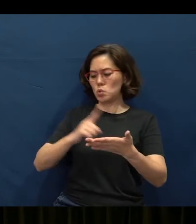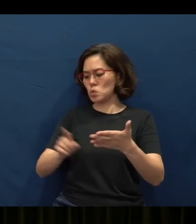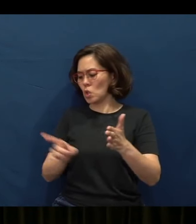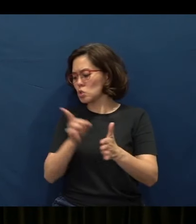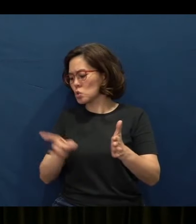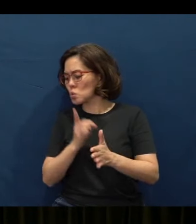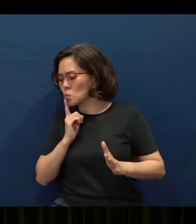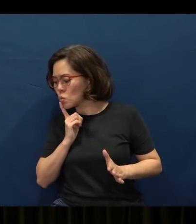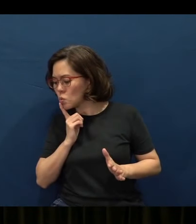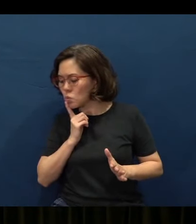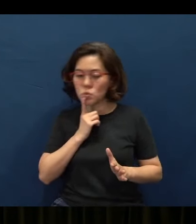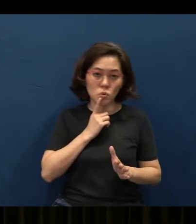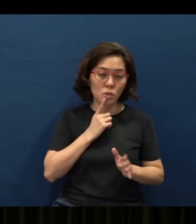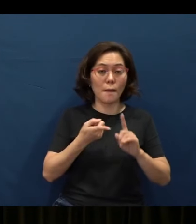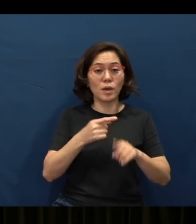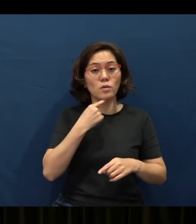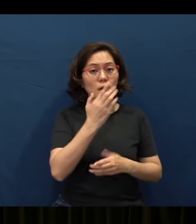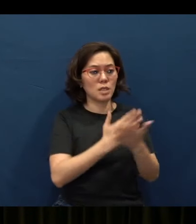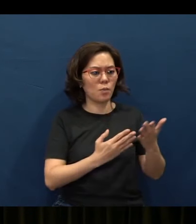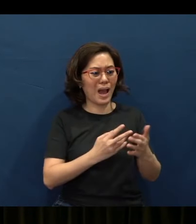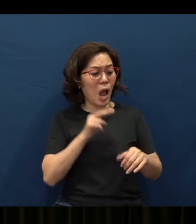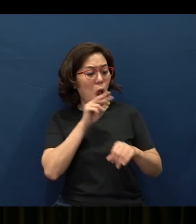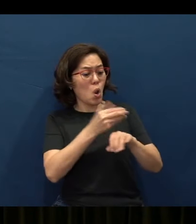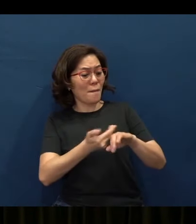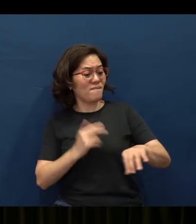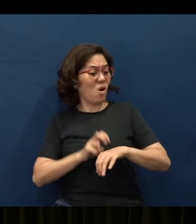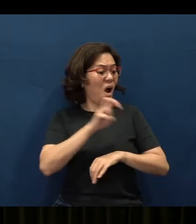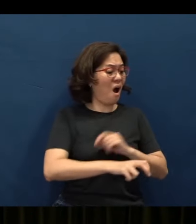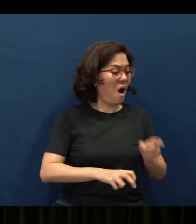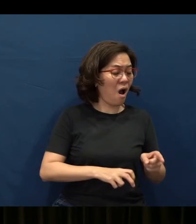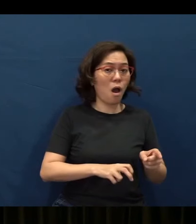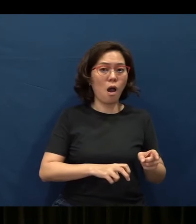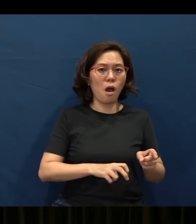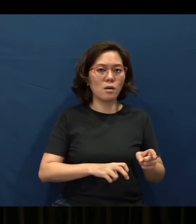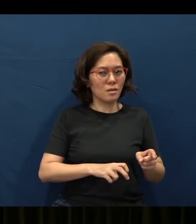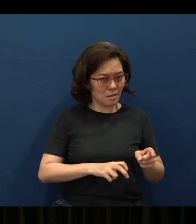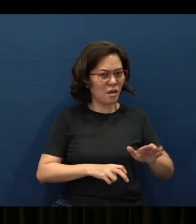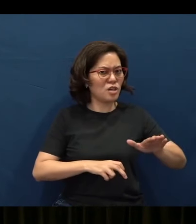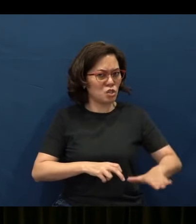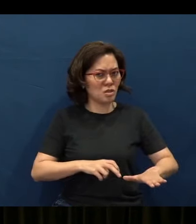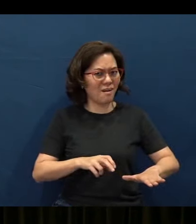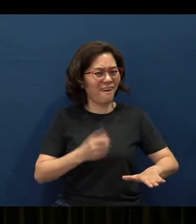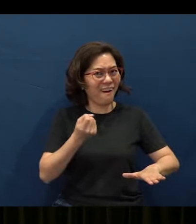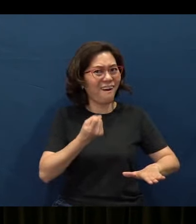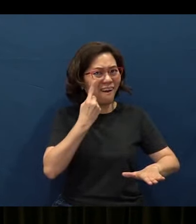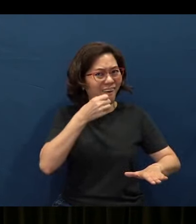But if you tell somebody, “look before you leap”, even a child will understand or will know it.